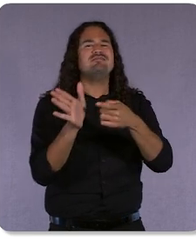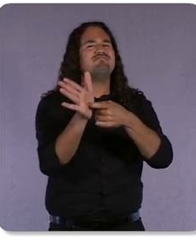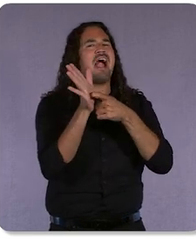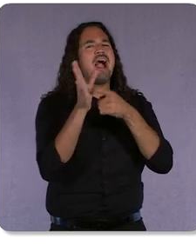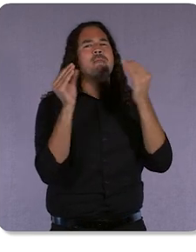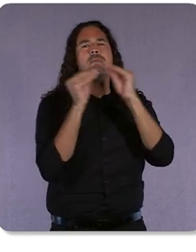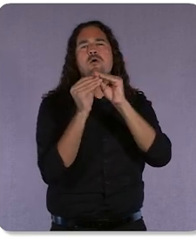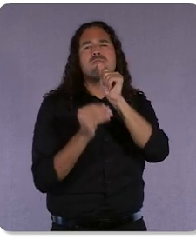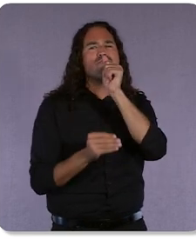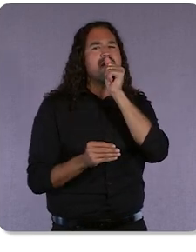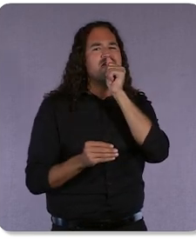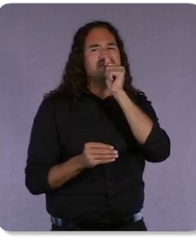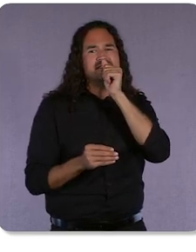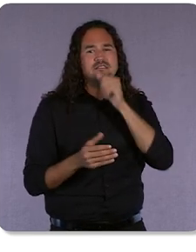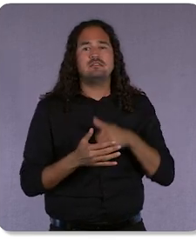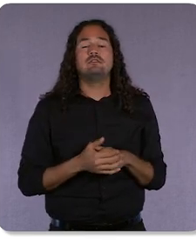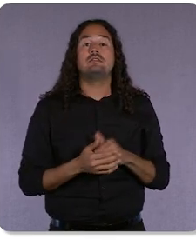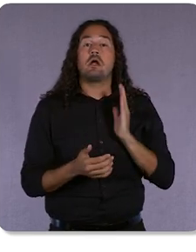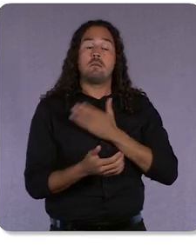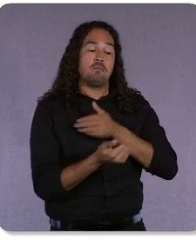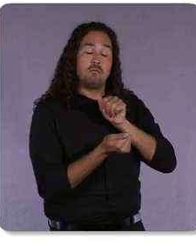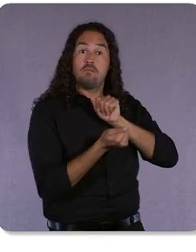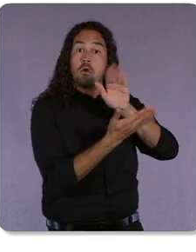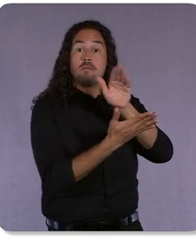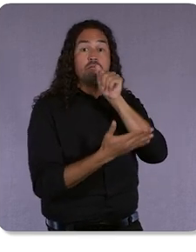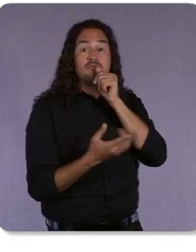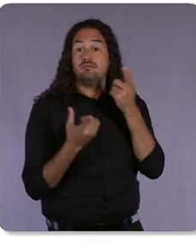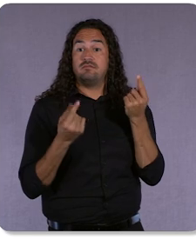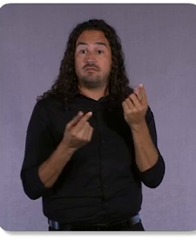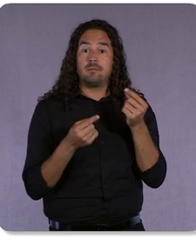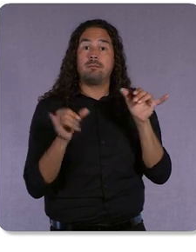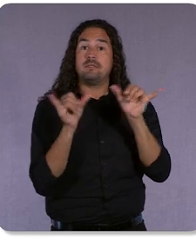Our approach to privacy and measurement enables you to be both prepared